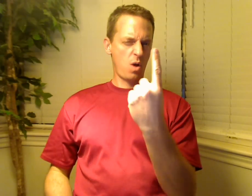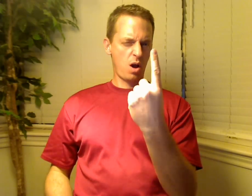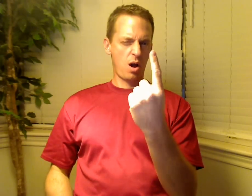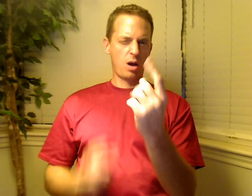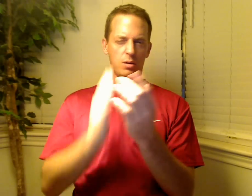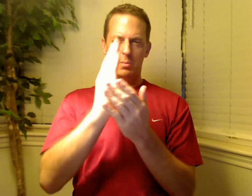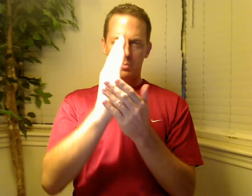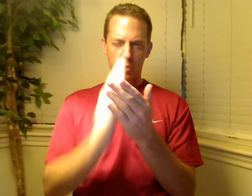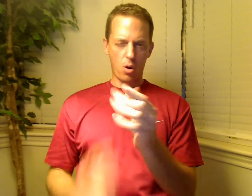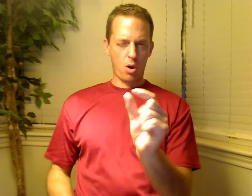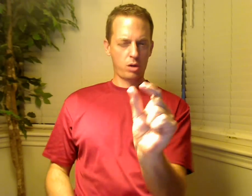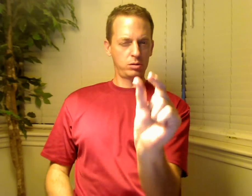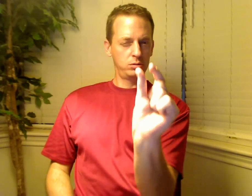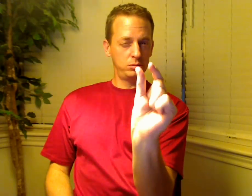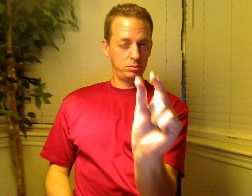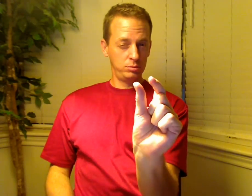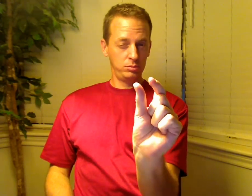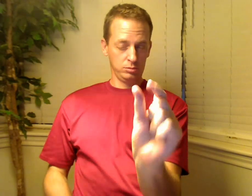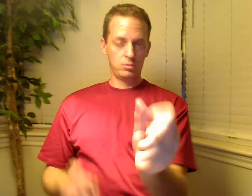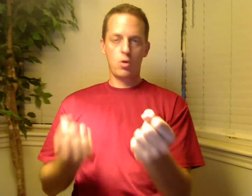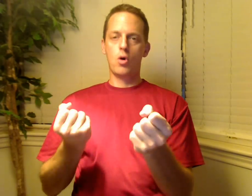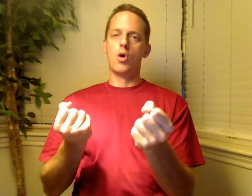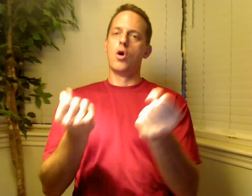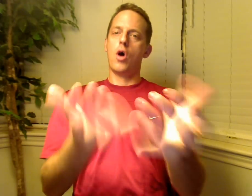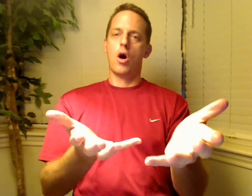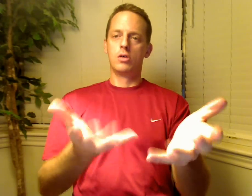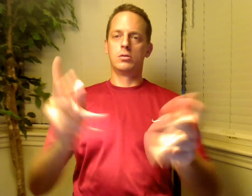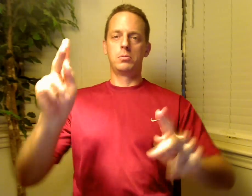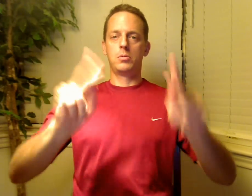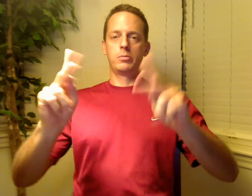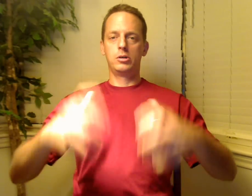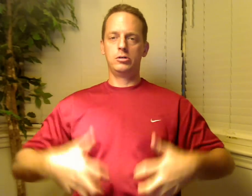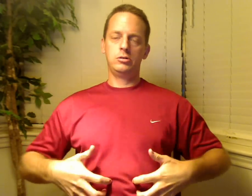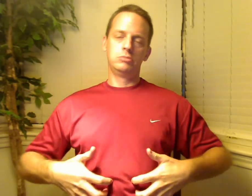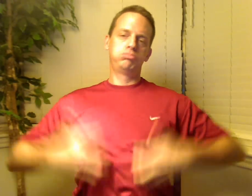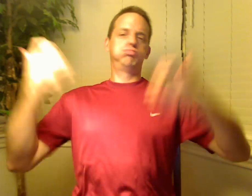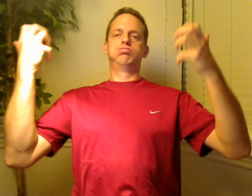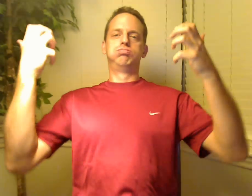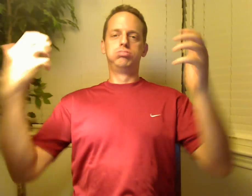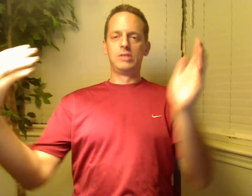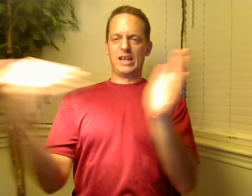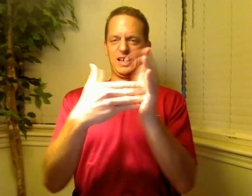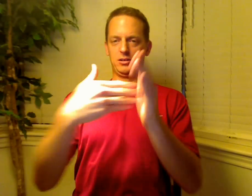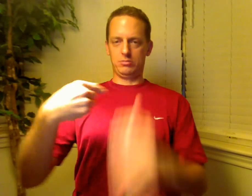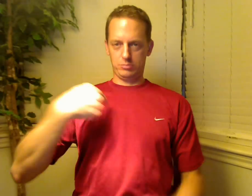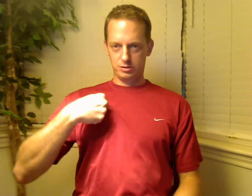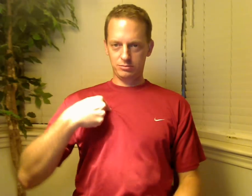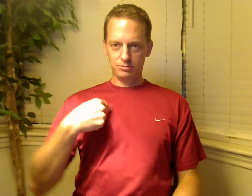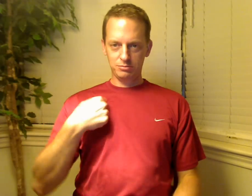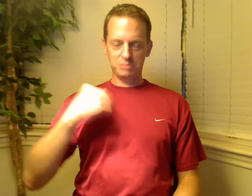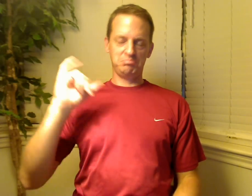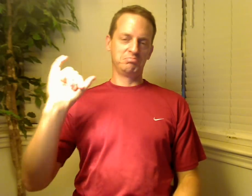because one minor part caused people angry at me or against me.